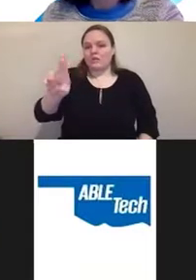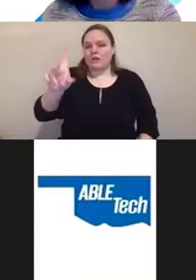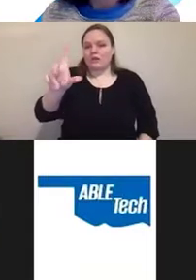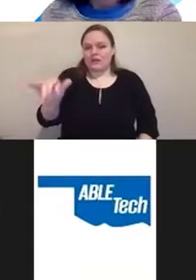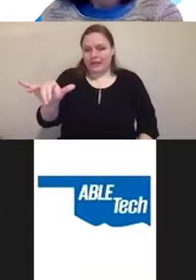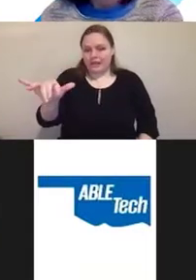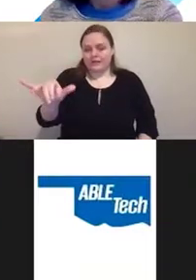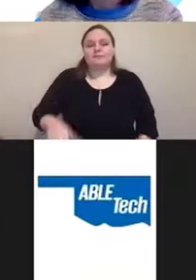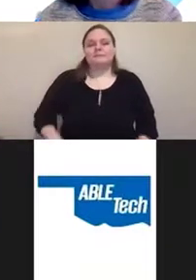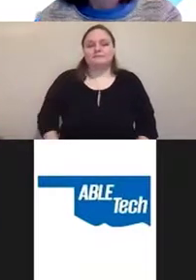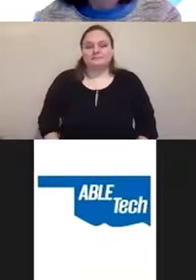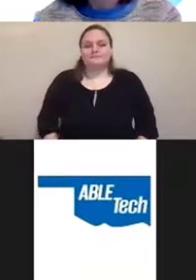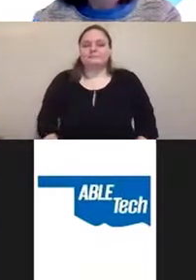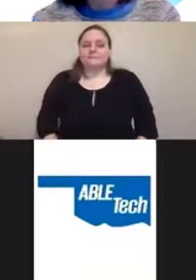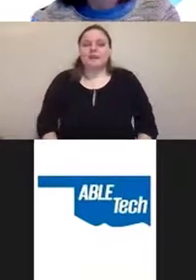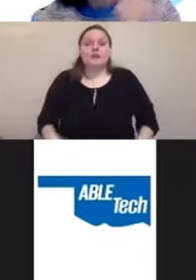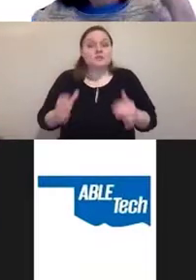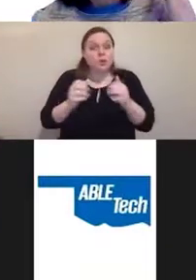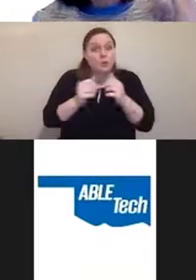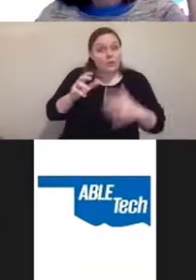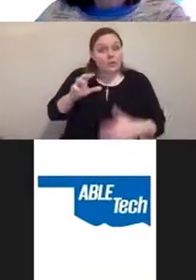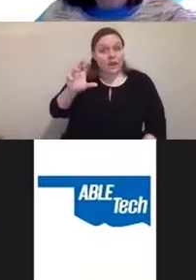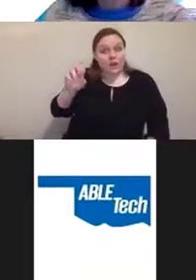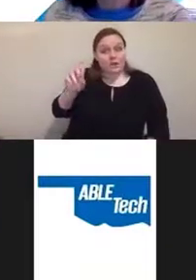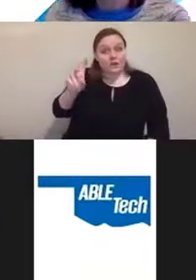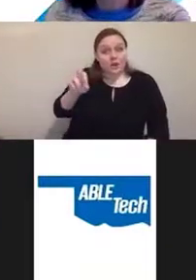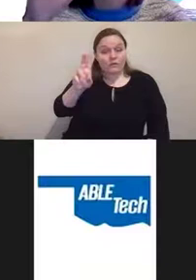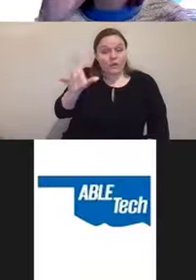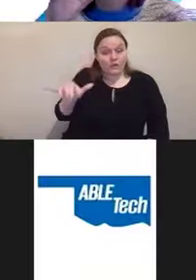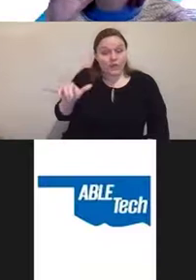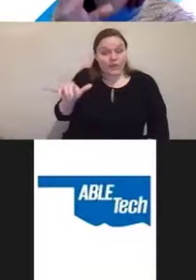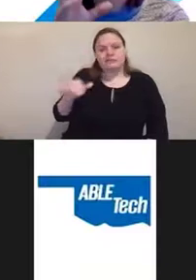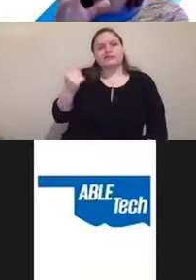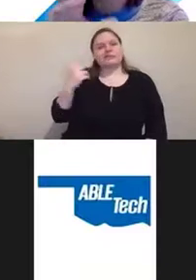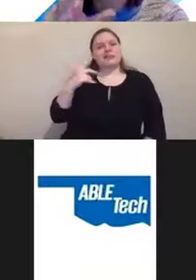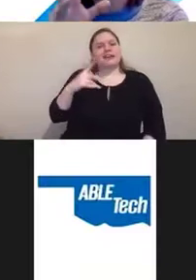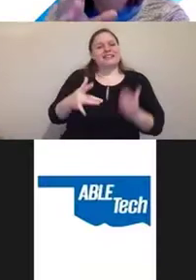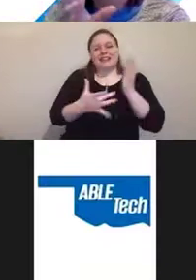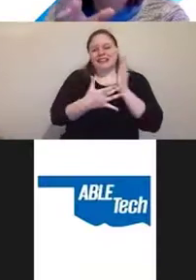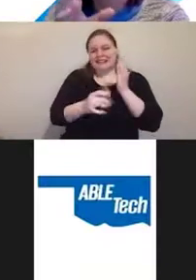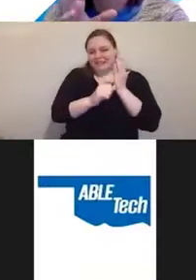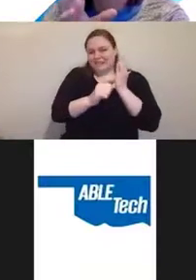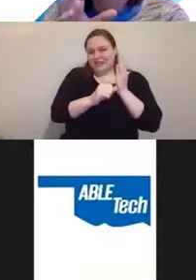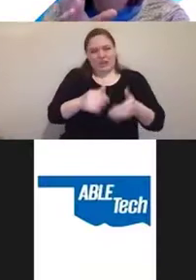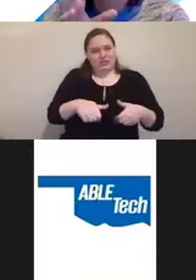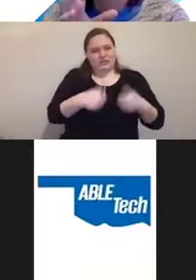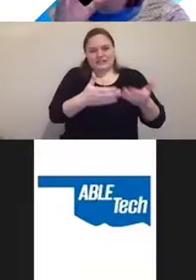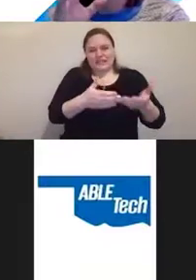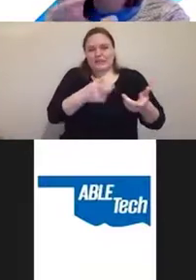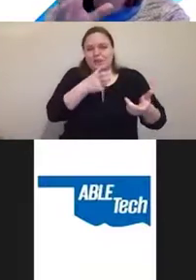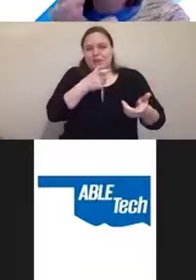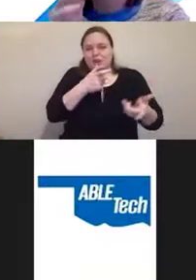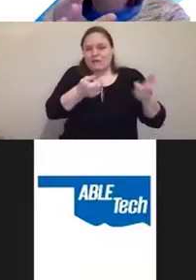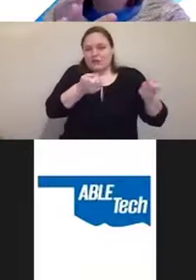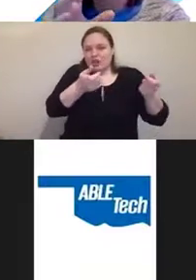This is without overlays, the assistive technology is entirely in the hands of the user, they control it.